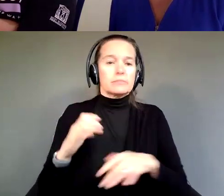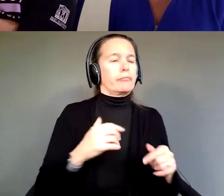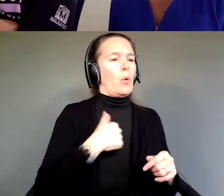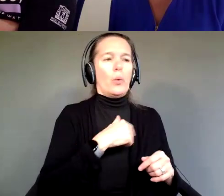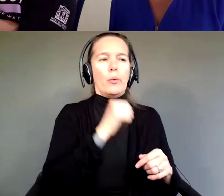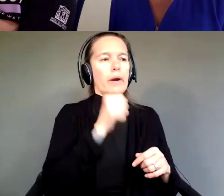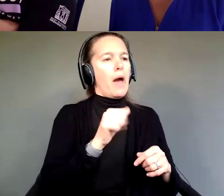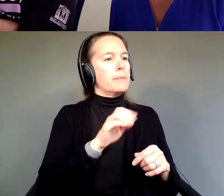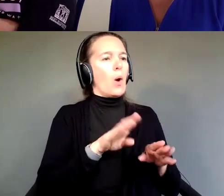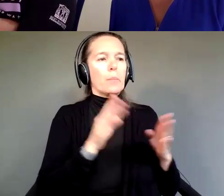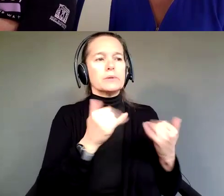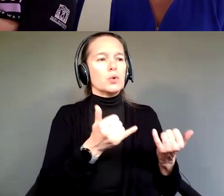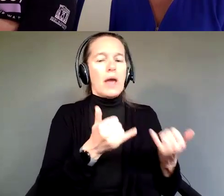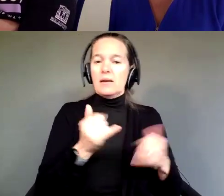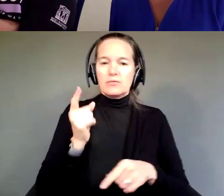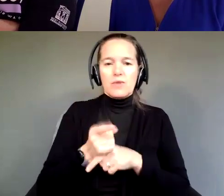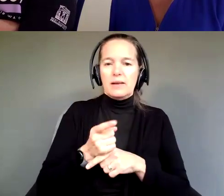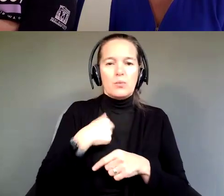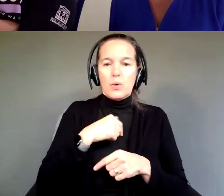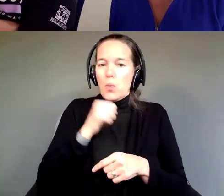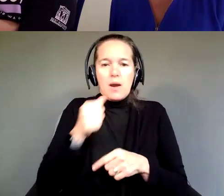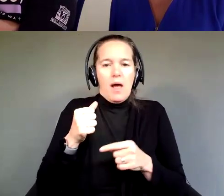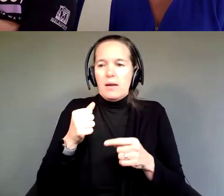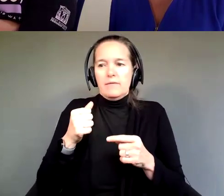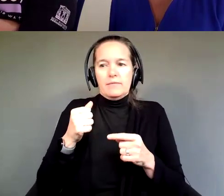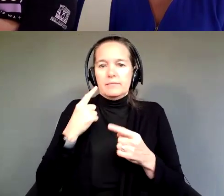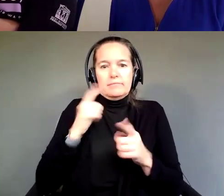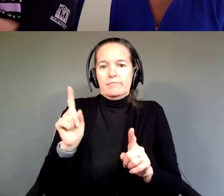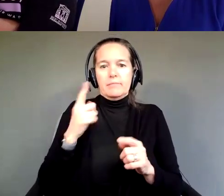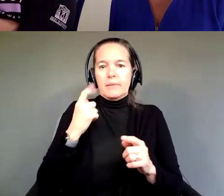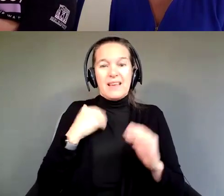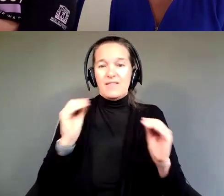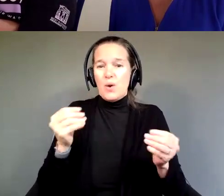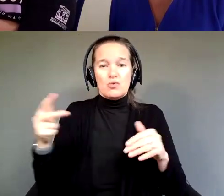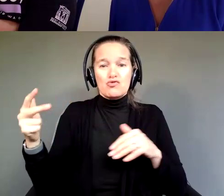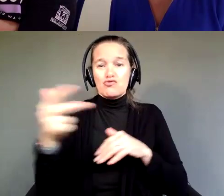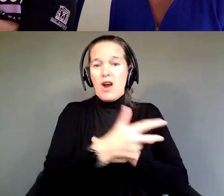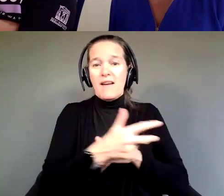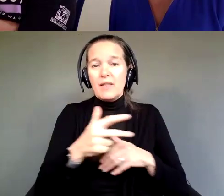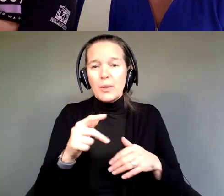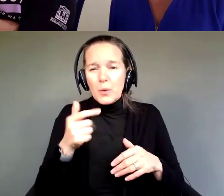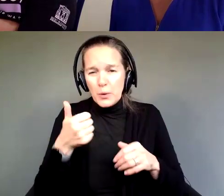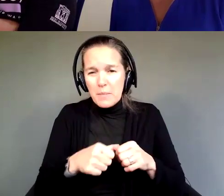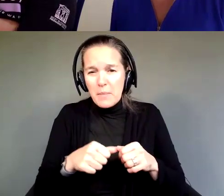We wouldn't be open. We would not have made it, because we don't have a drive thru. I mean, you guys remember those early dark days,